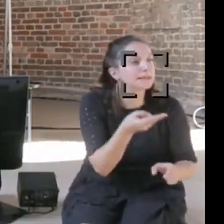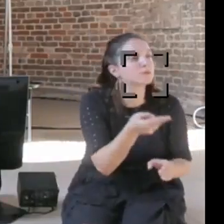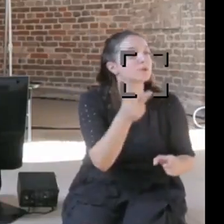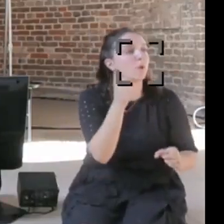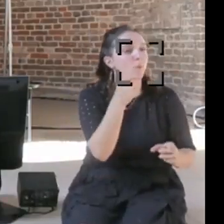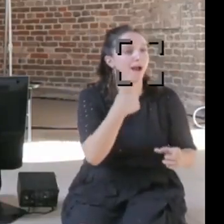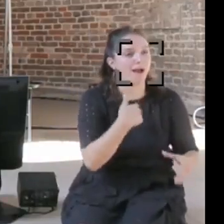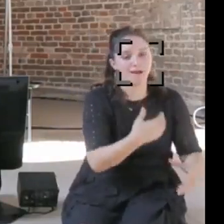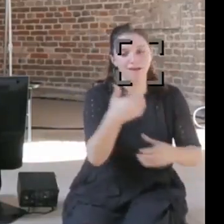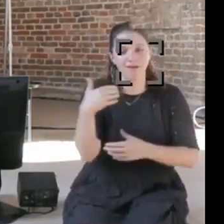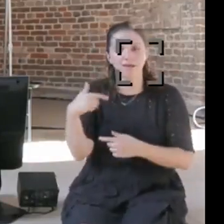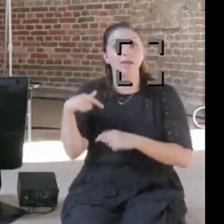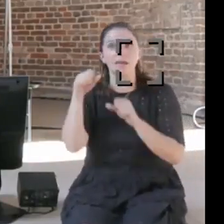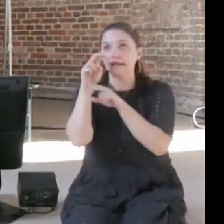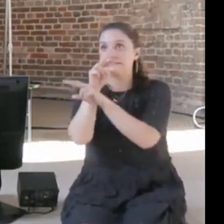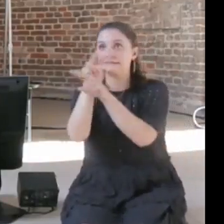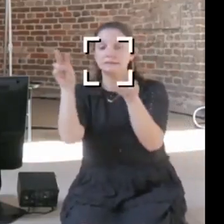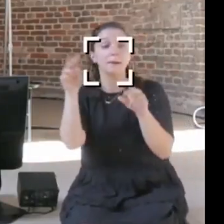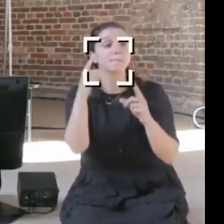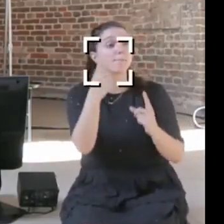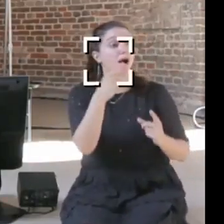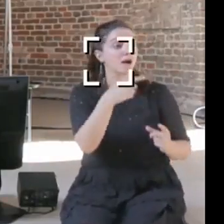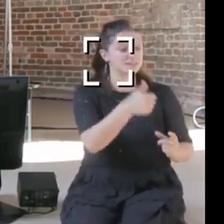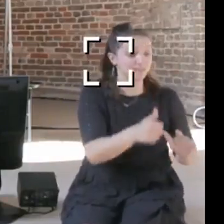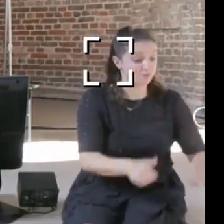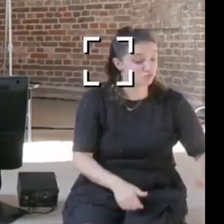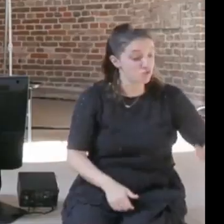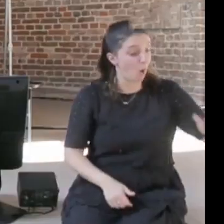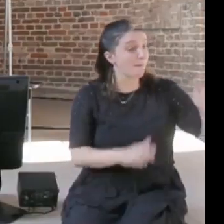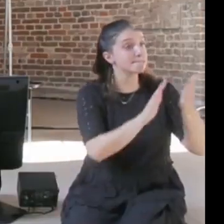complete control of what the child becomes or what they actually do, but you're still